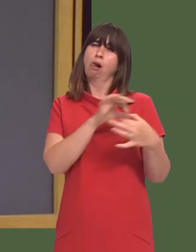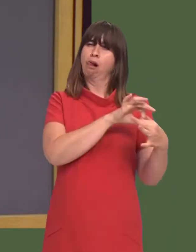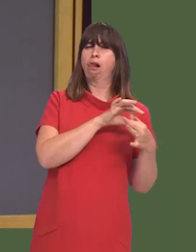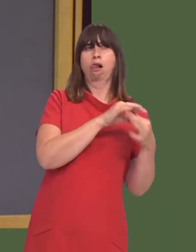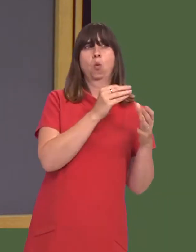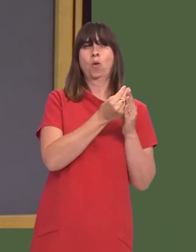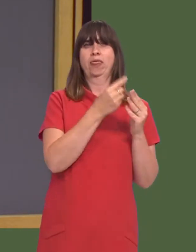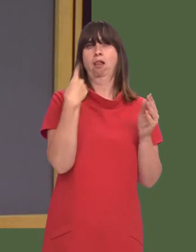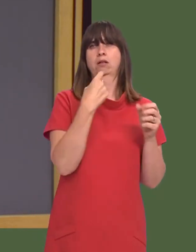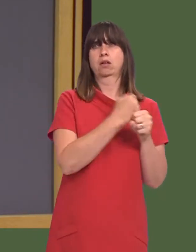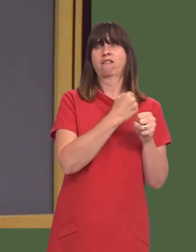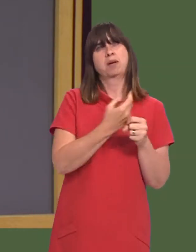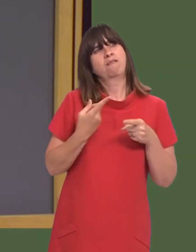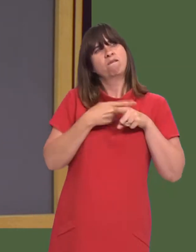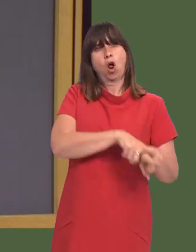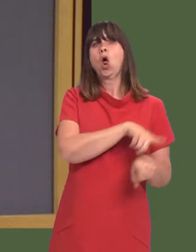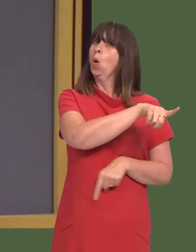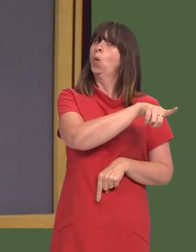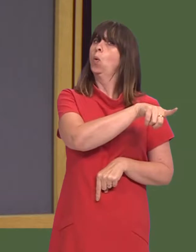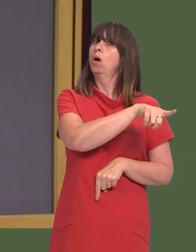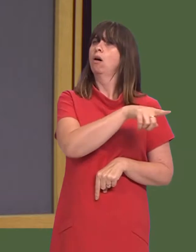a bit of good with the UK Government by going with the grain.